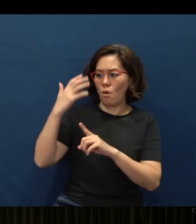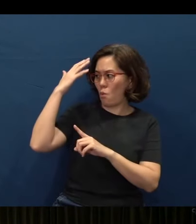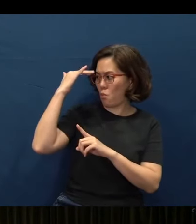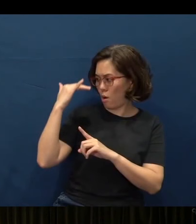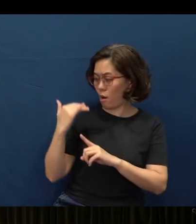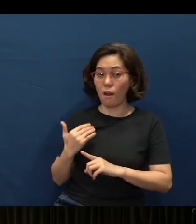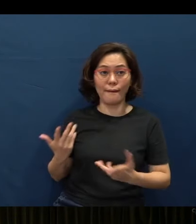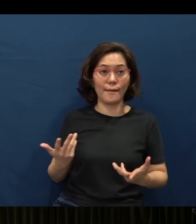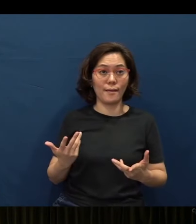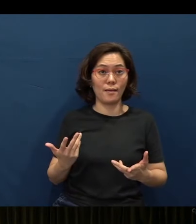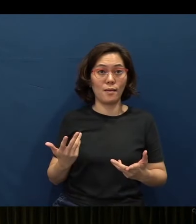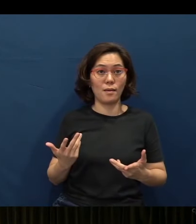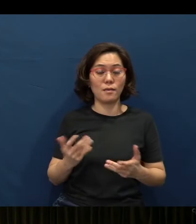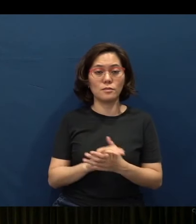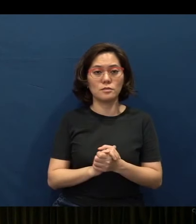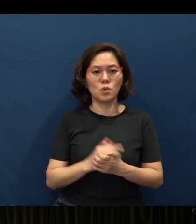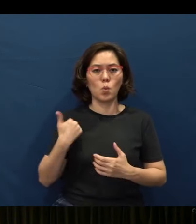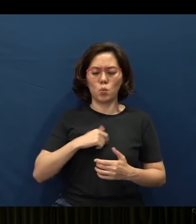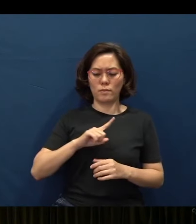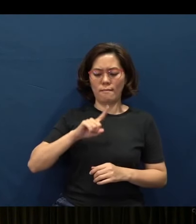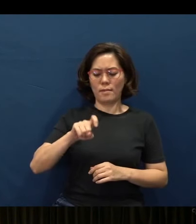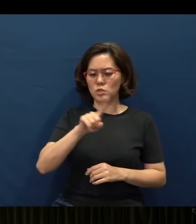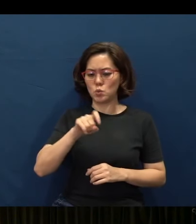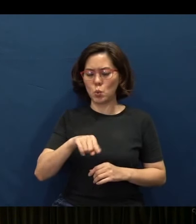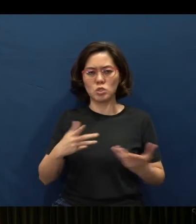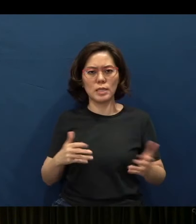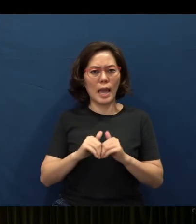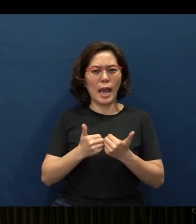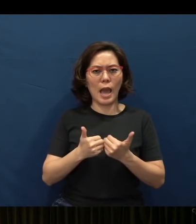I think we want to ask this question - How does Proverbs help us?